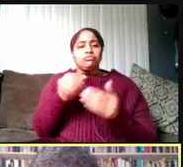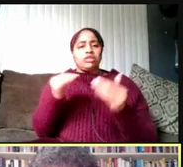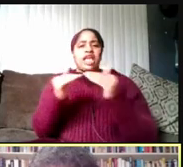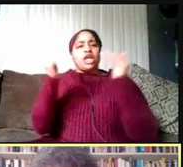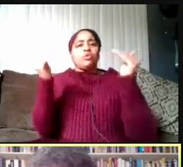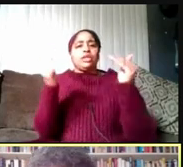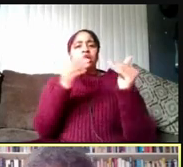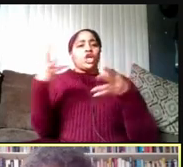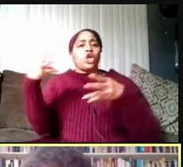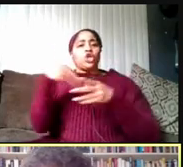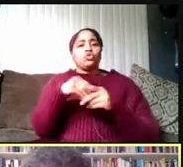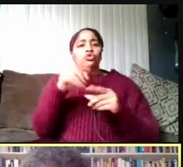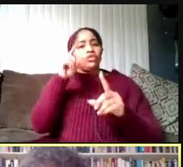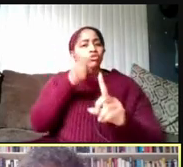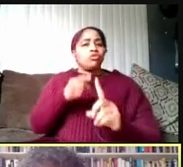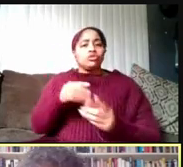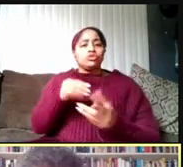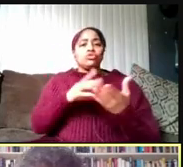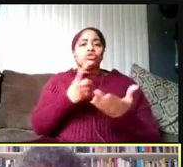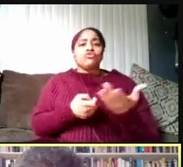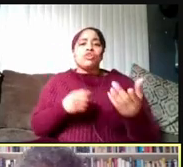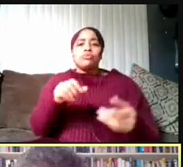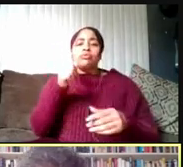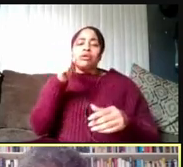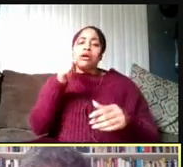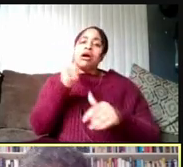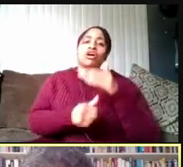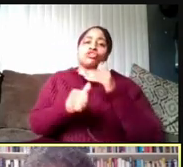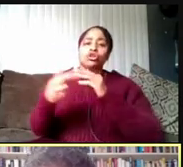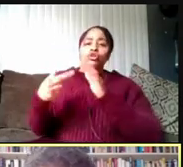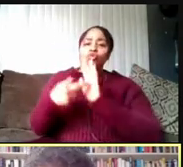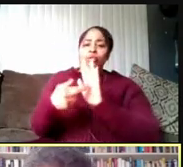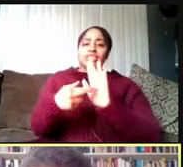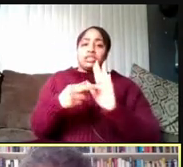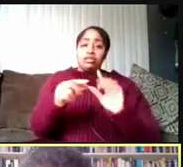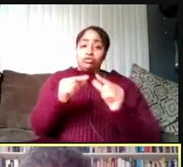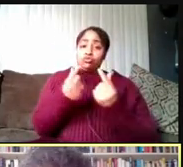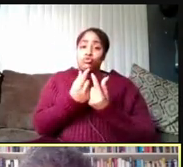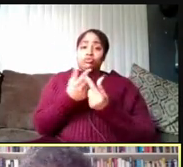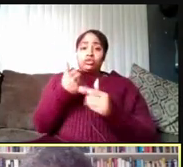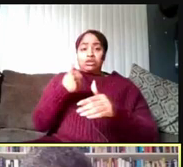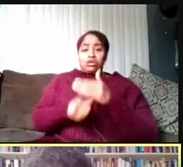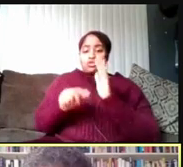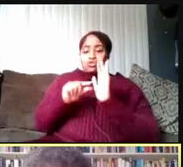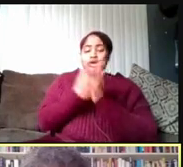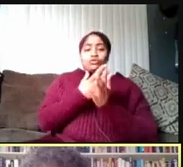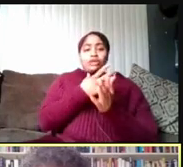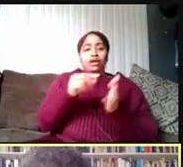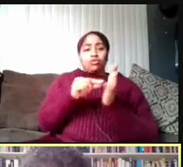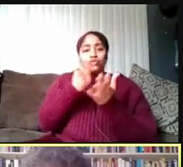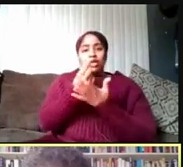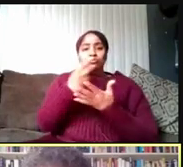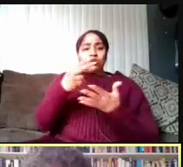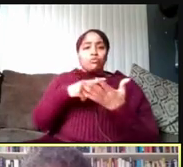from underrepresented groups for success in our undergraduate and graduate programs. And some of these will be offered